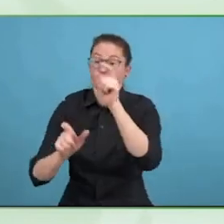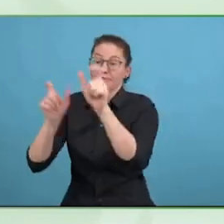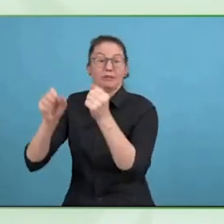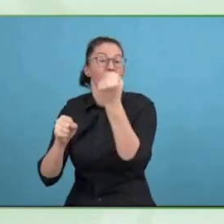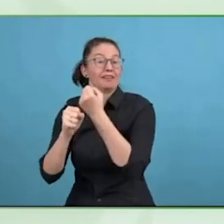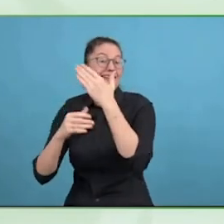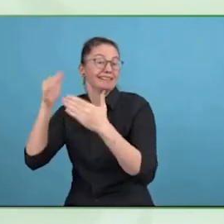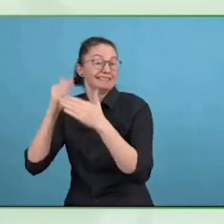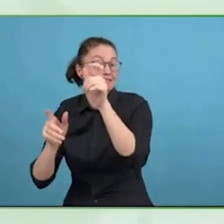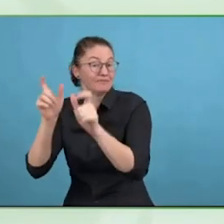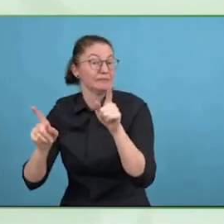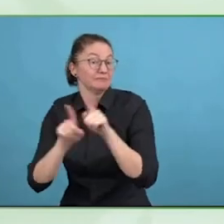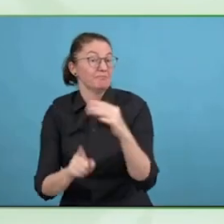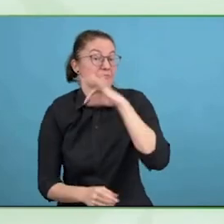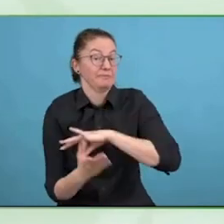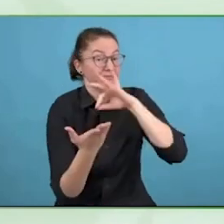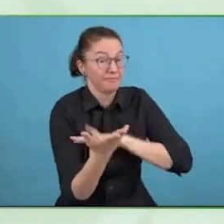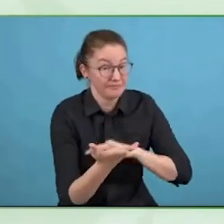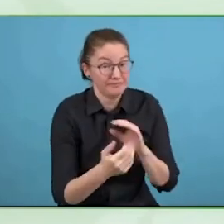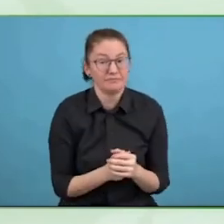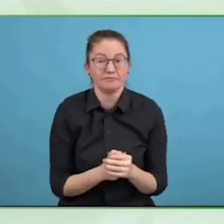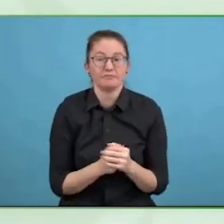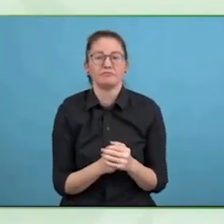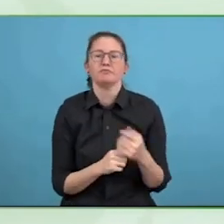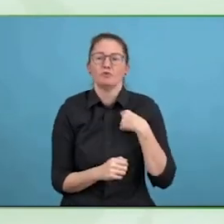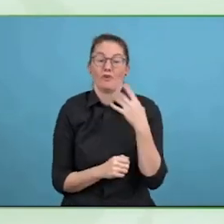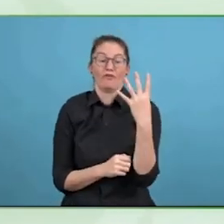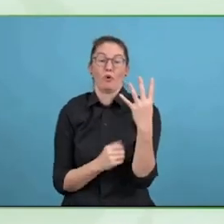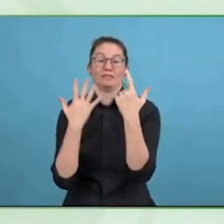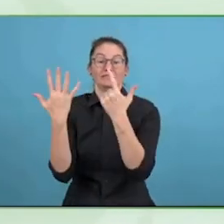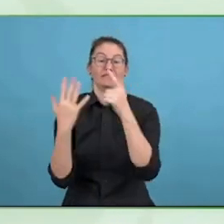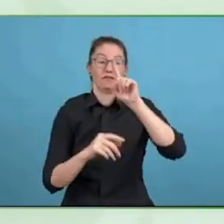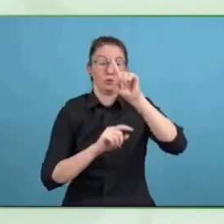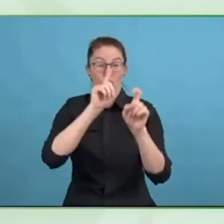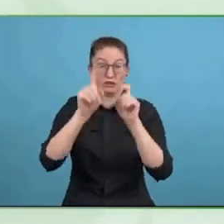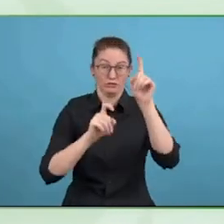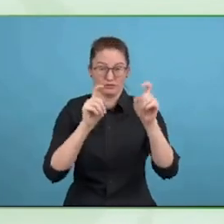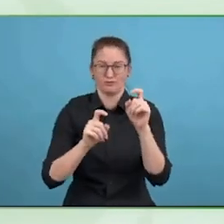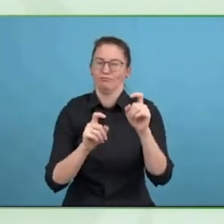should they choose to do so because this is a confidential tool and